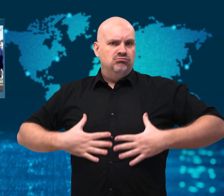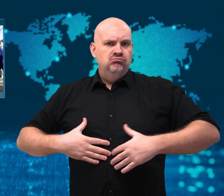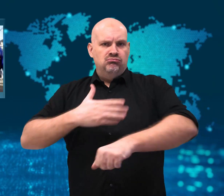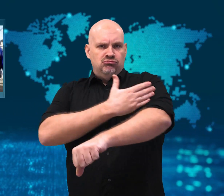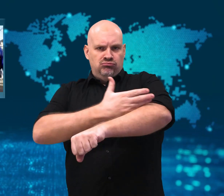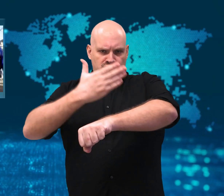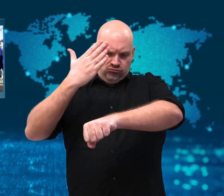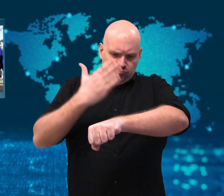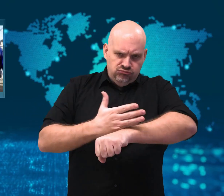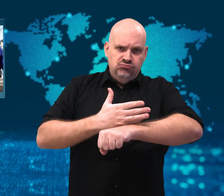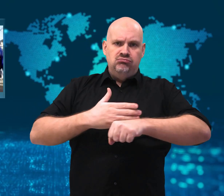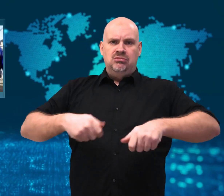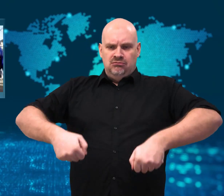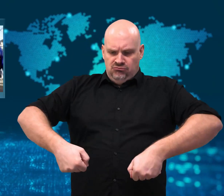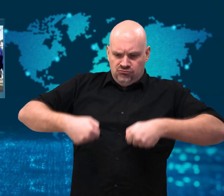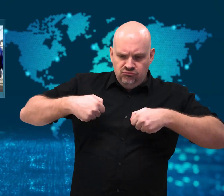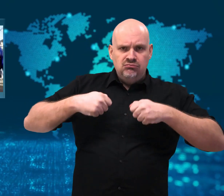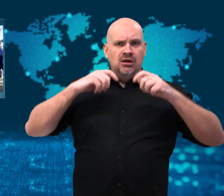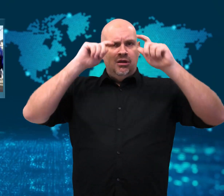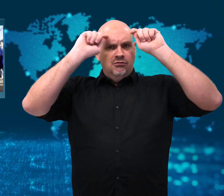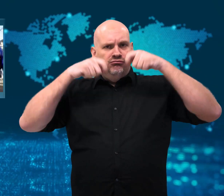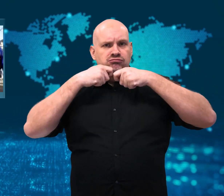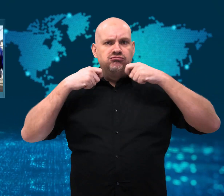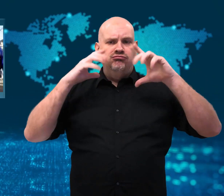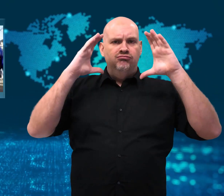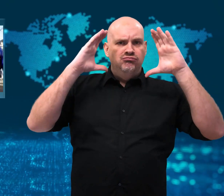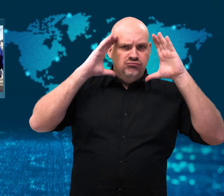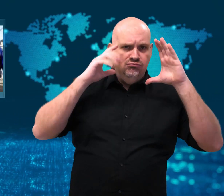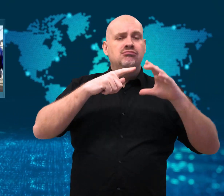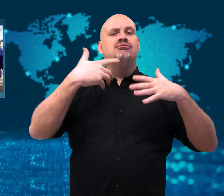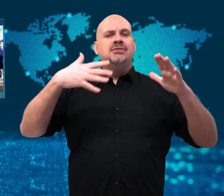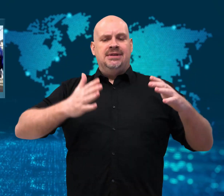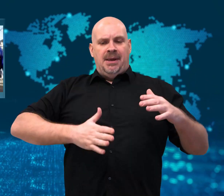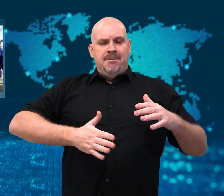trousers, and a headscarf.